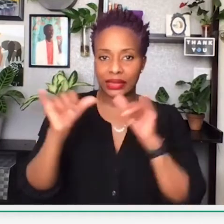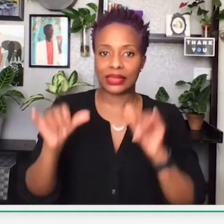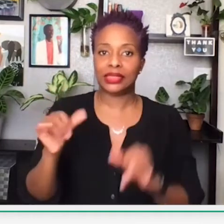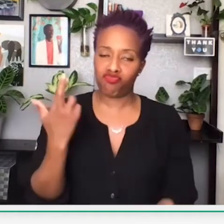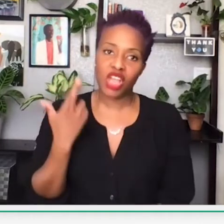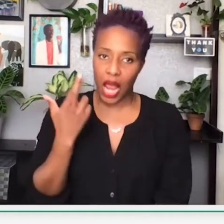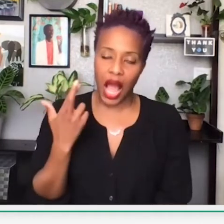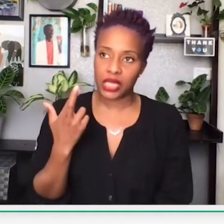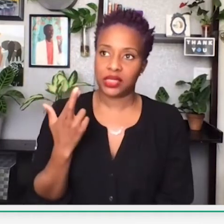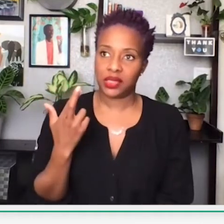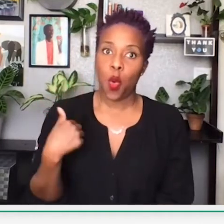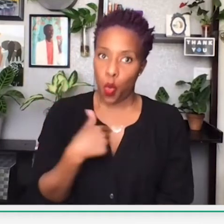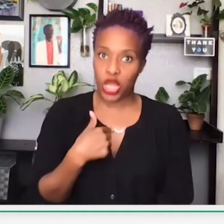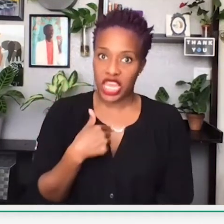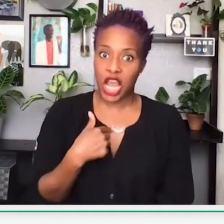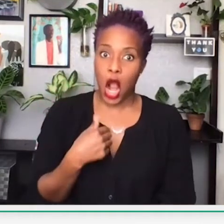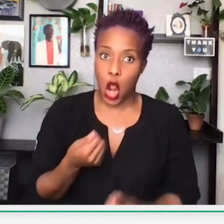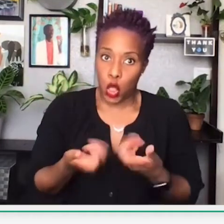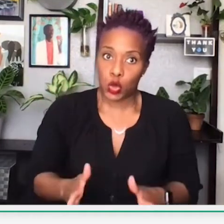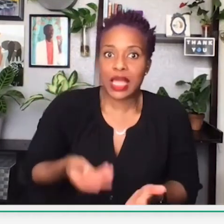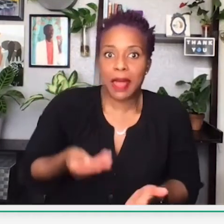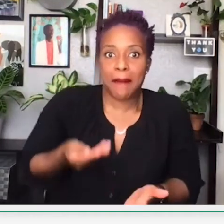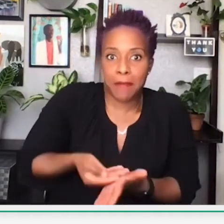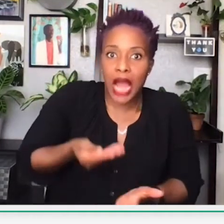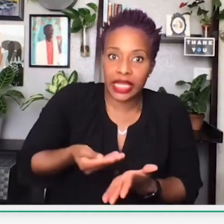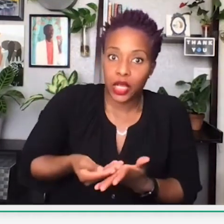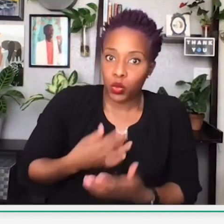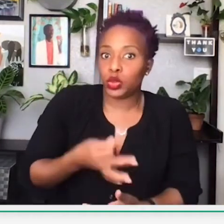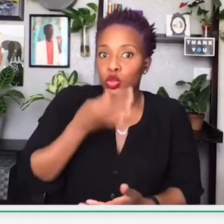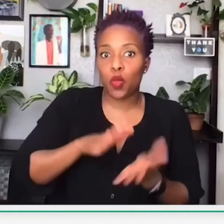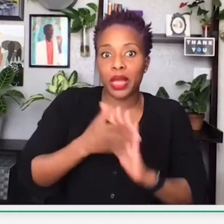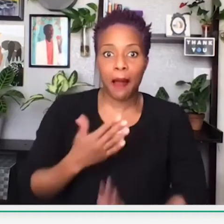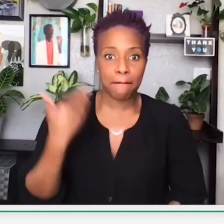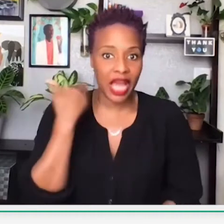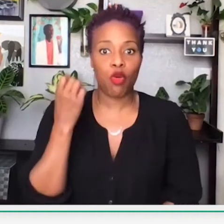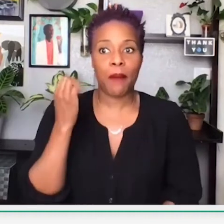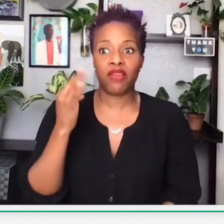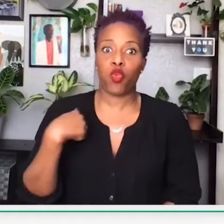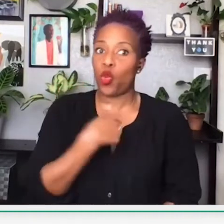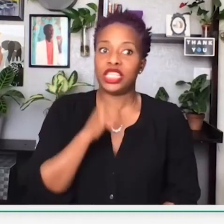it was negotiated because they realized that the Montgomery bus system was losing money and